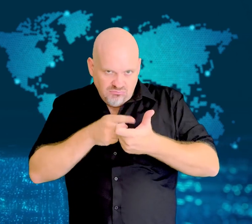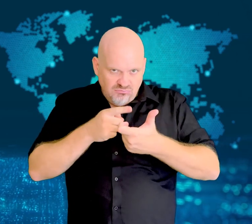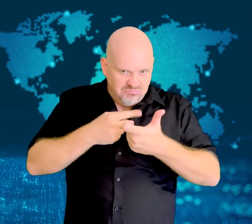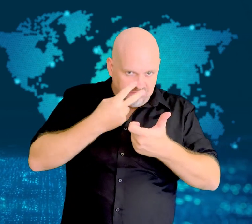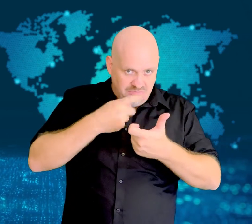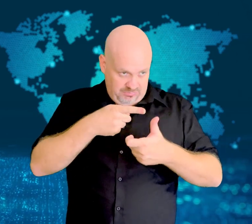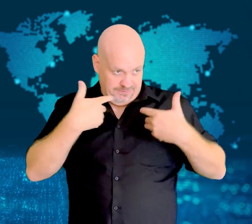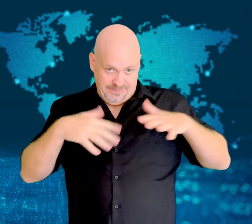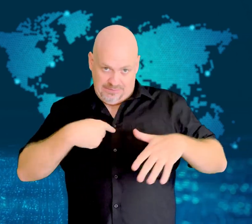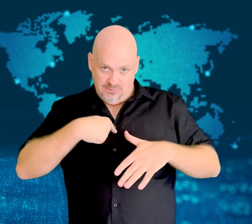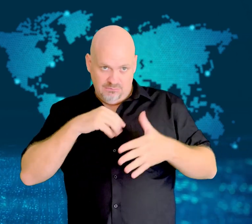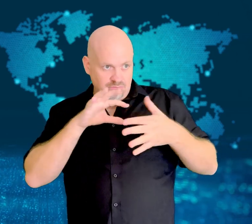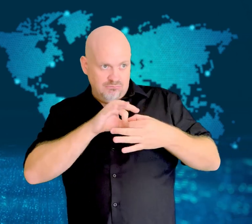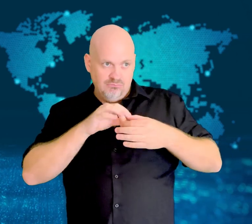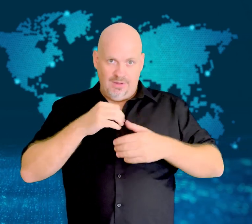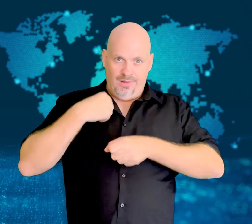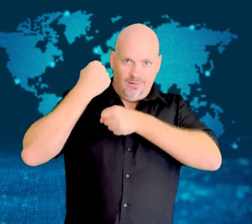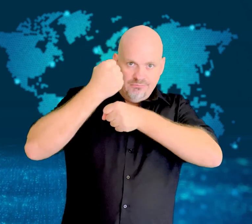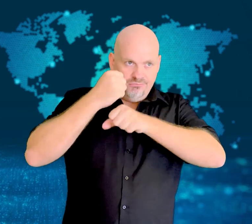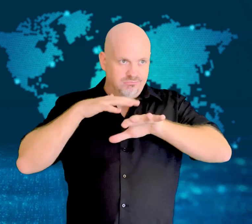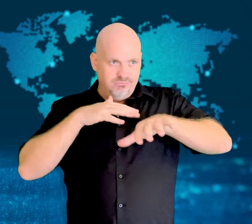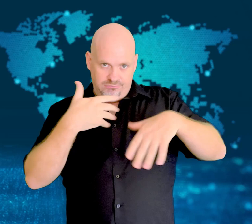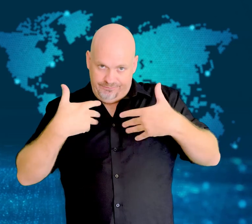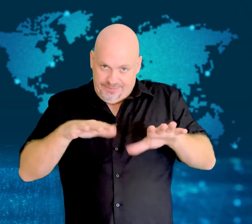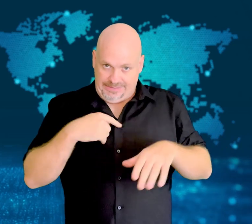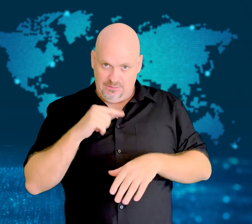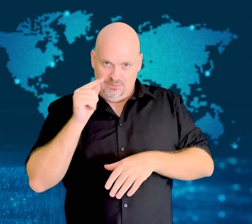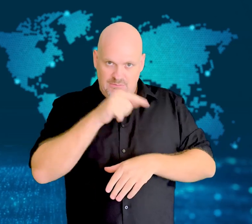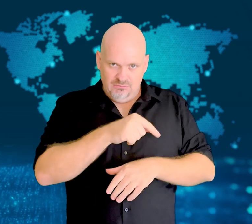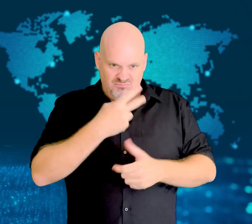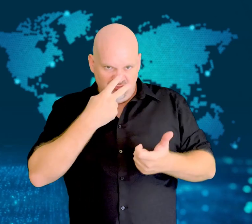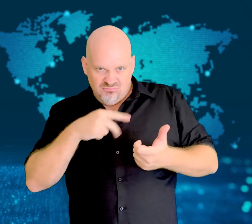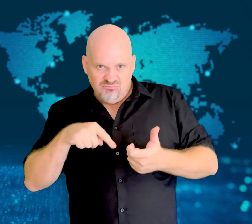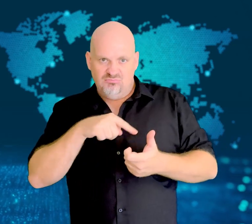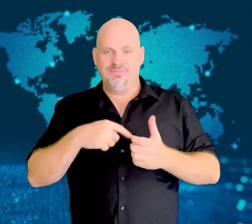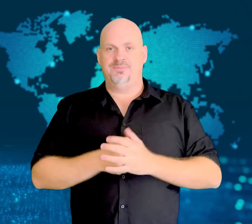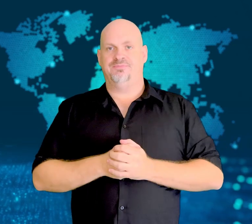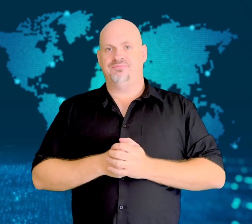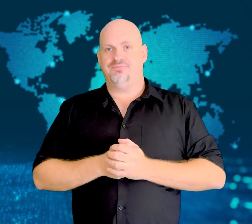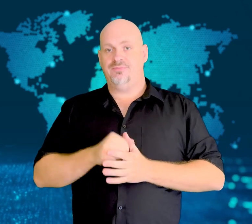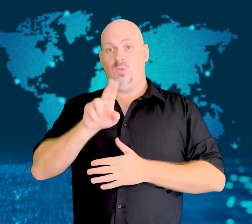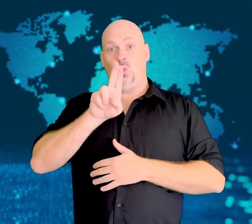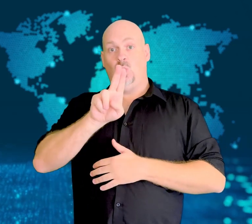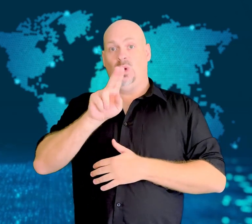if they had already been part of protests.